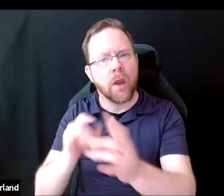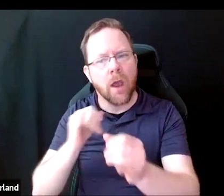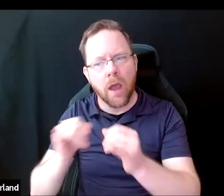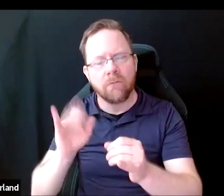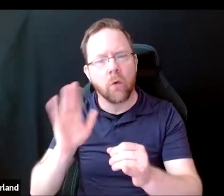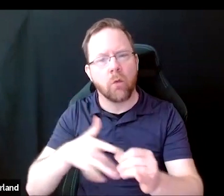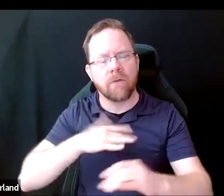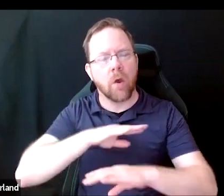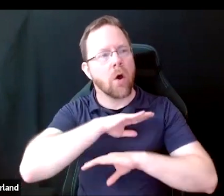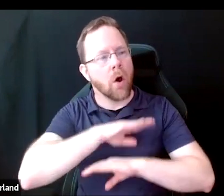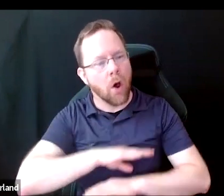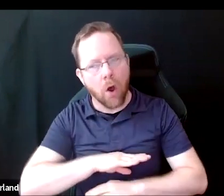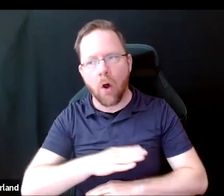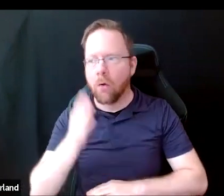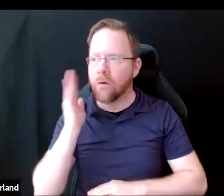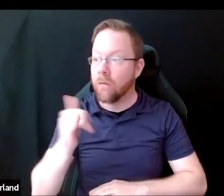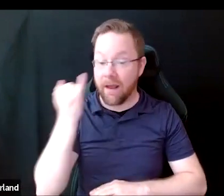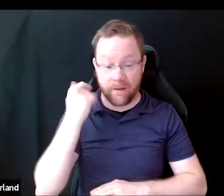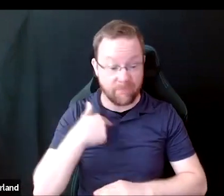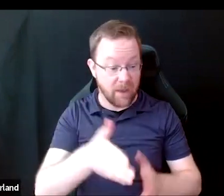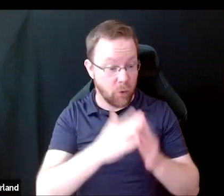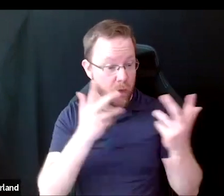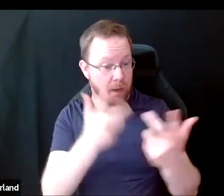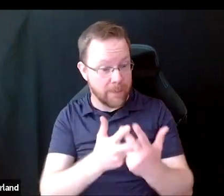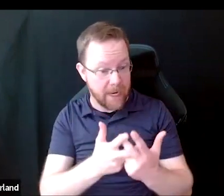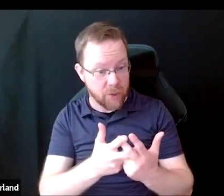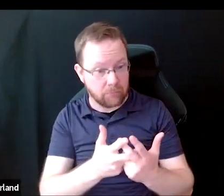in the interview. In some cases, it might be helpful